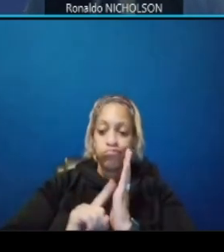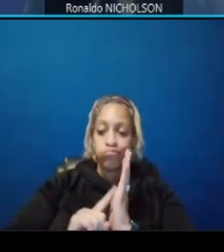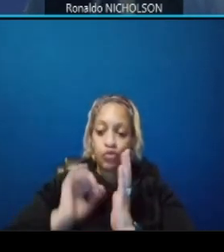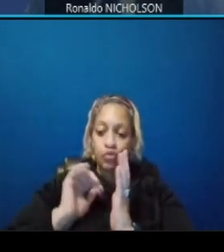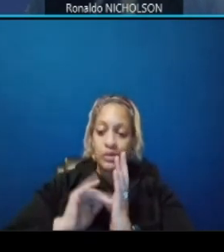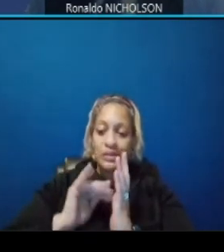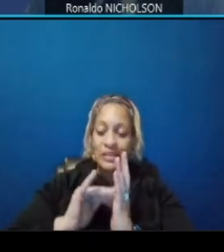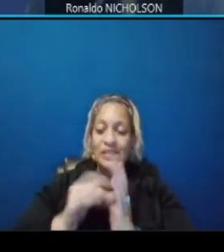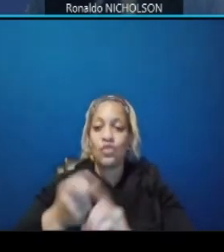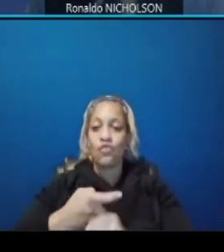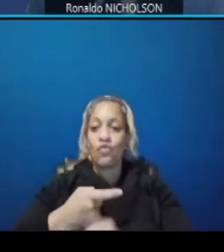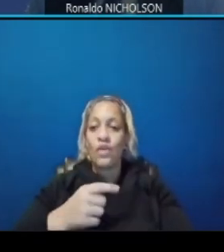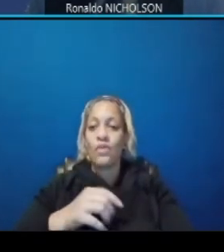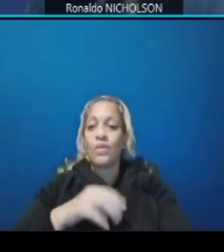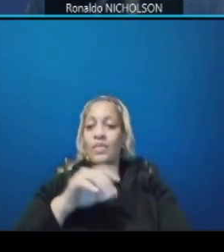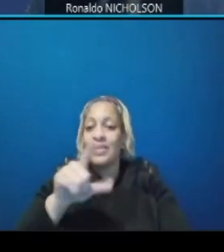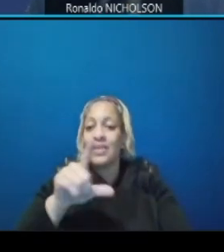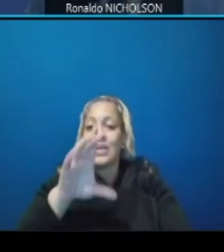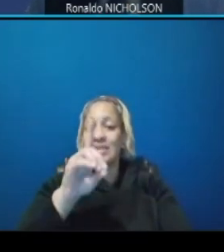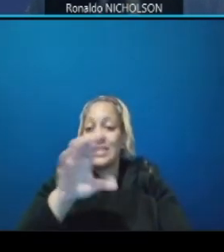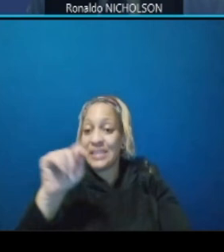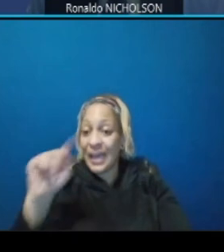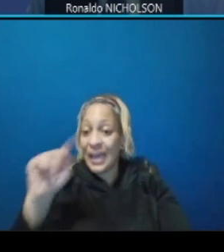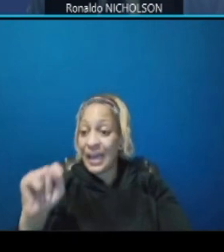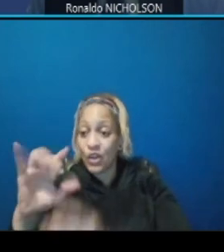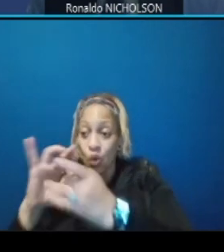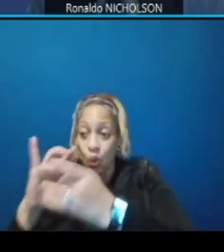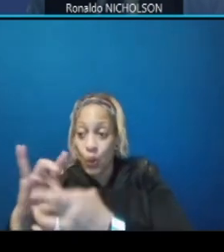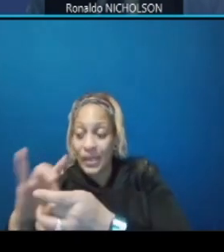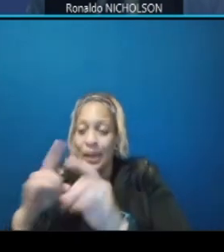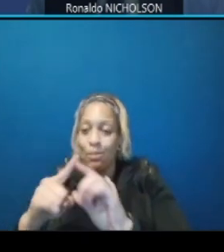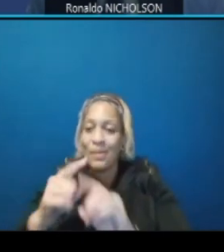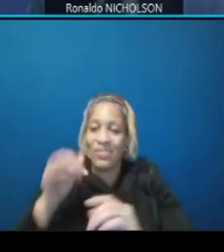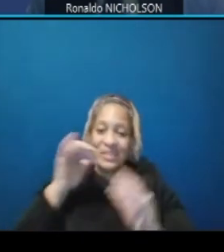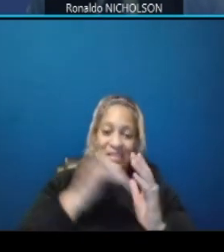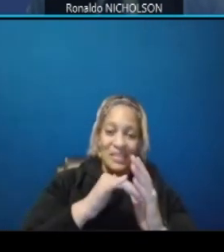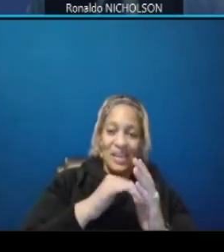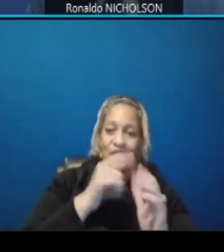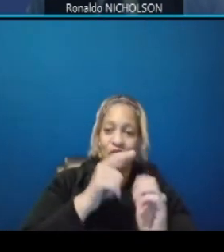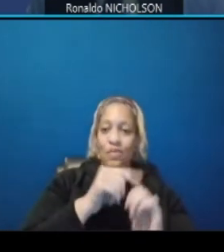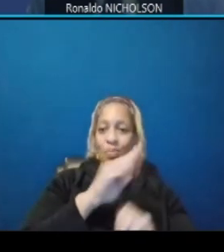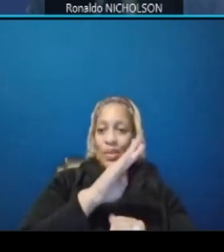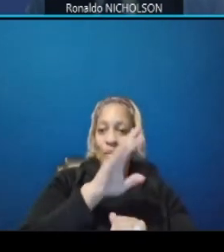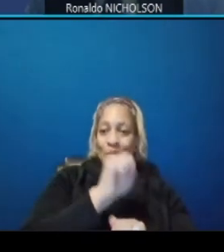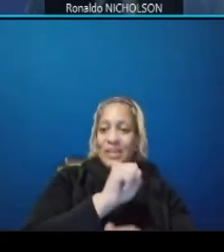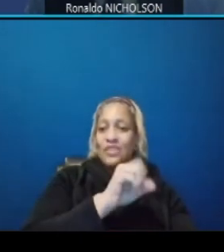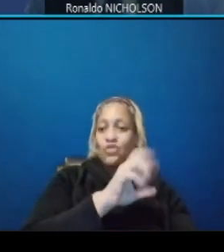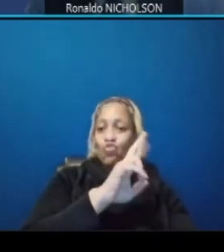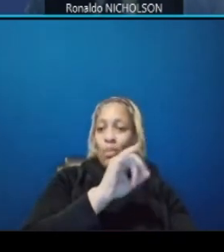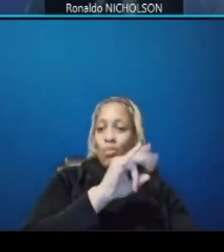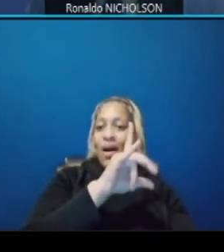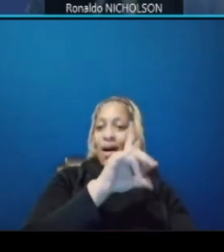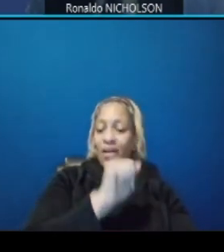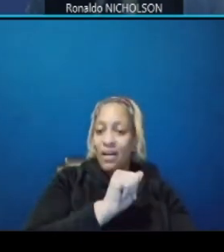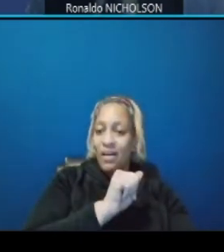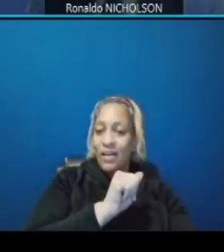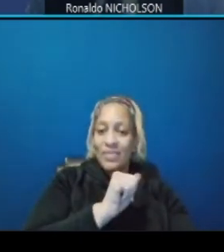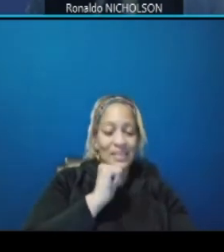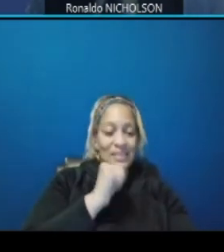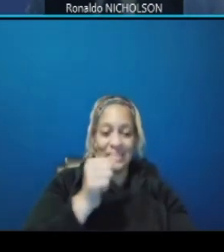coordinated with with ddot but that is not within the scope of our project um that would